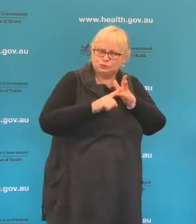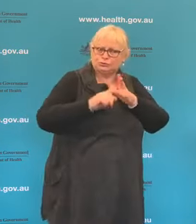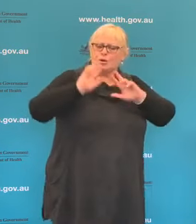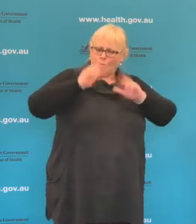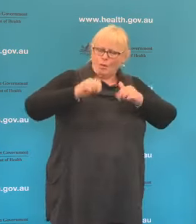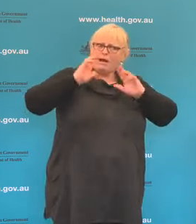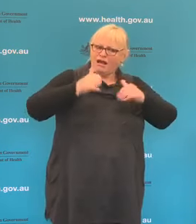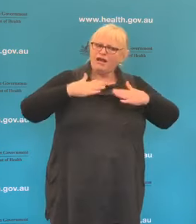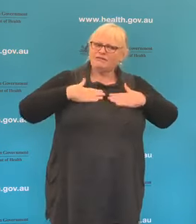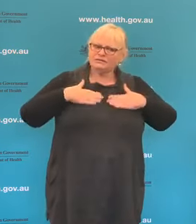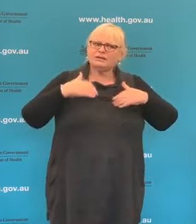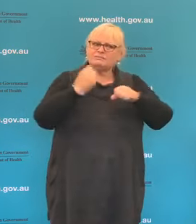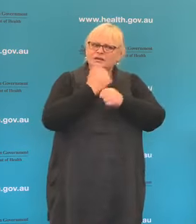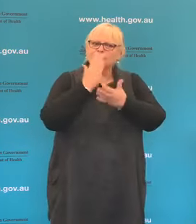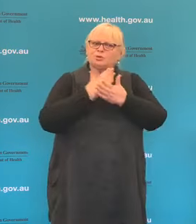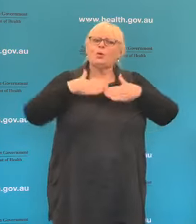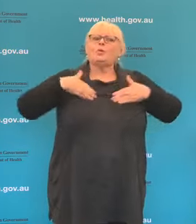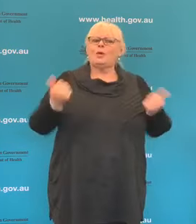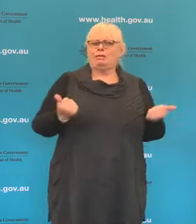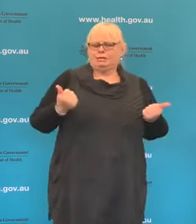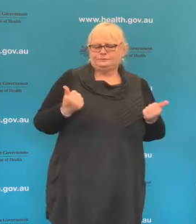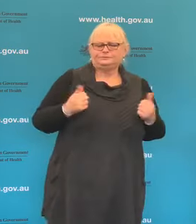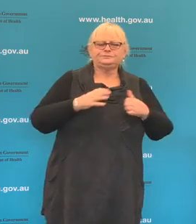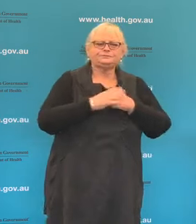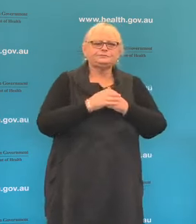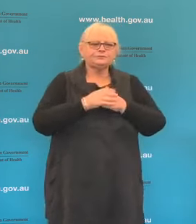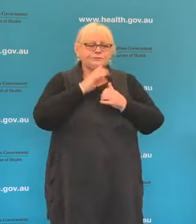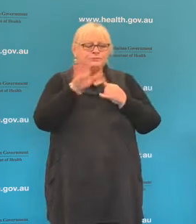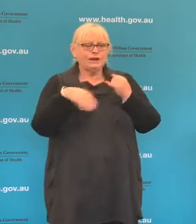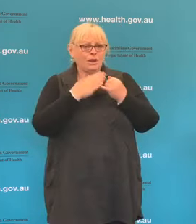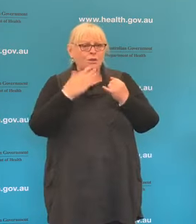to get the care that we need. Finally I'd just like to finish with a word of